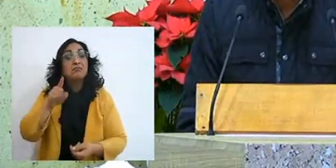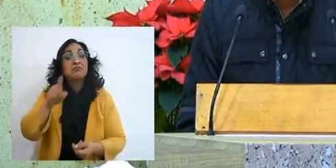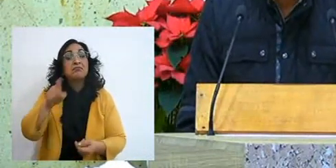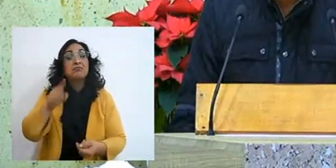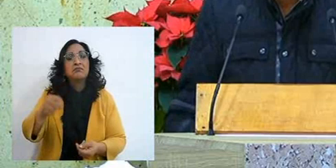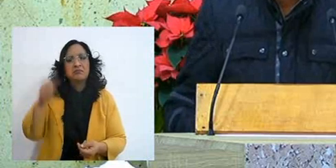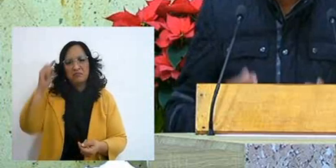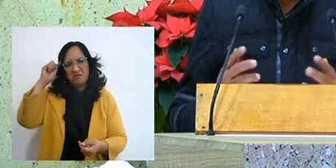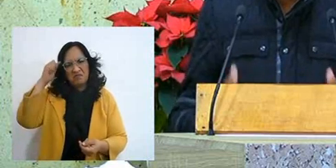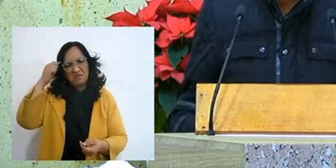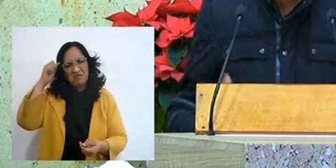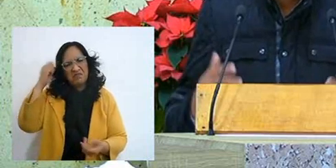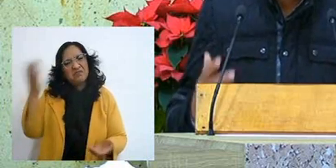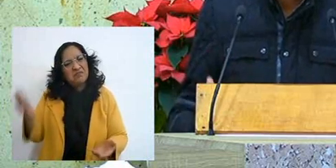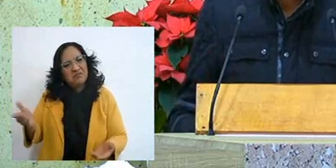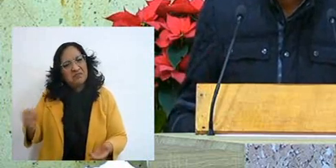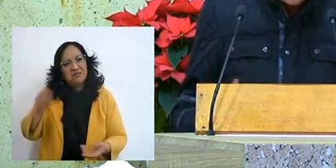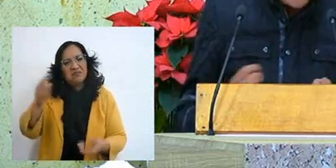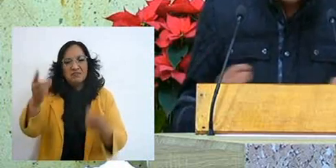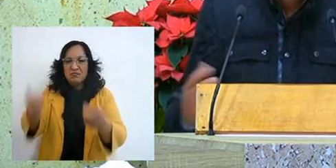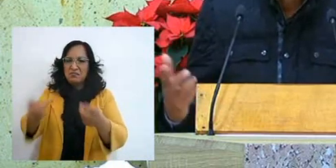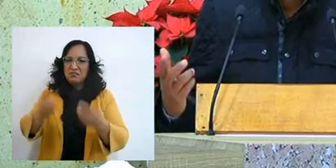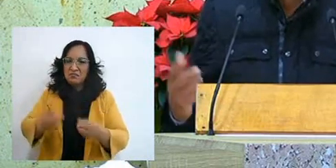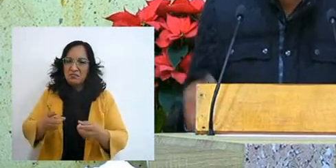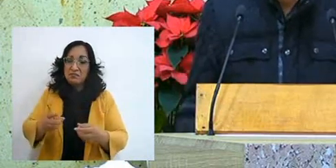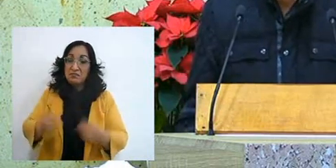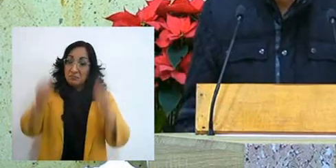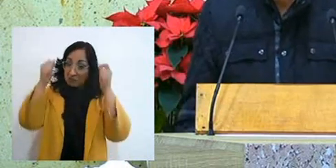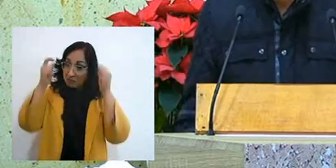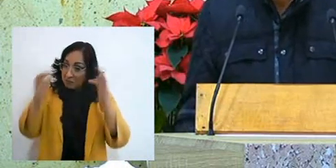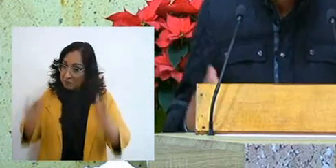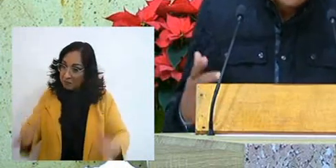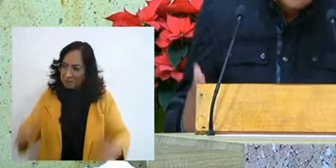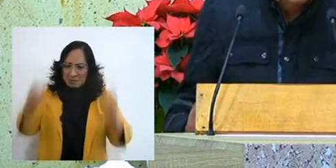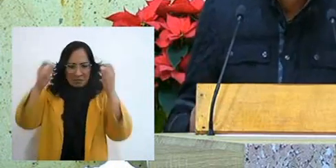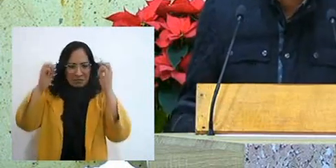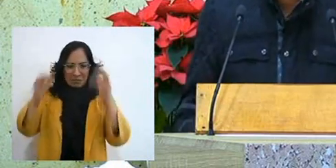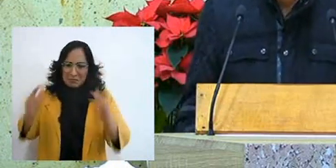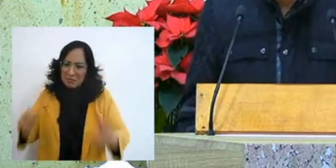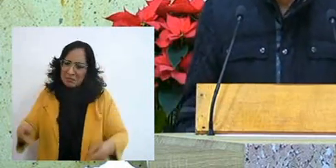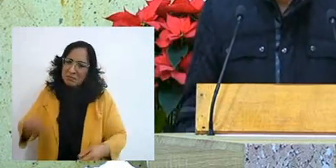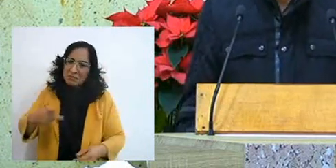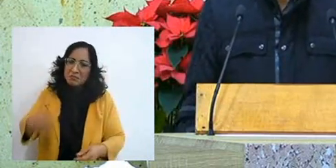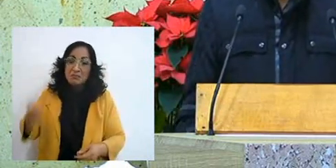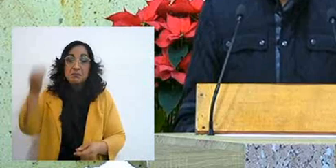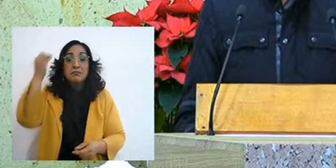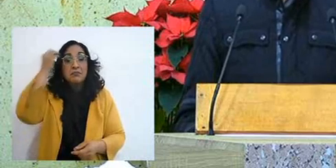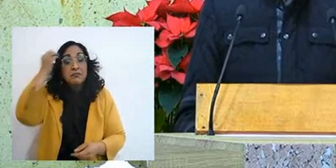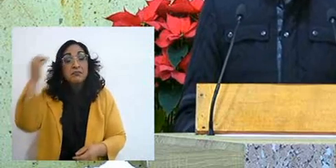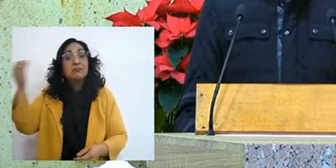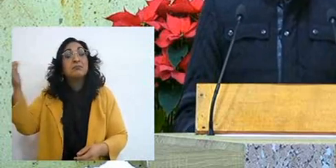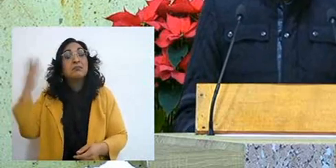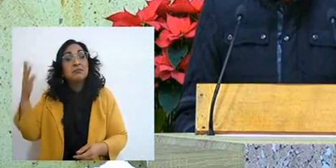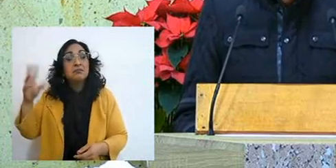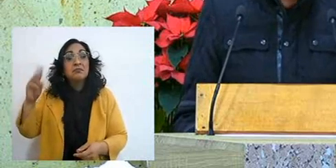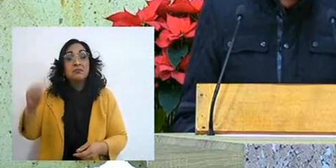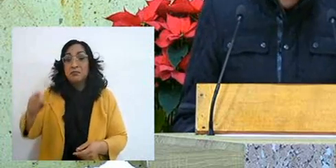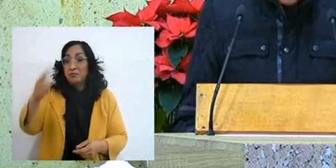because you have given us blessing after blessing, but we forget, we stop believing in you